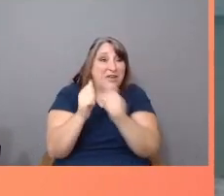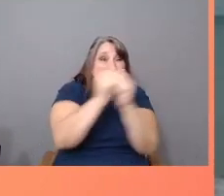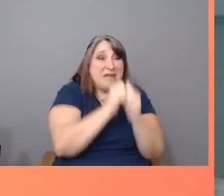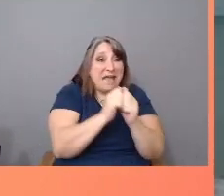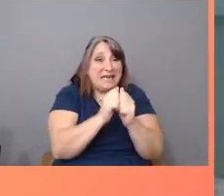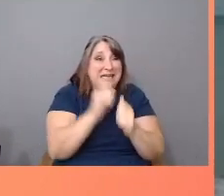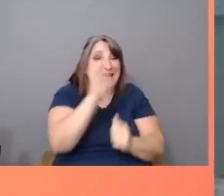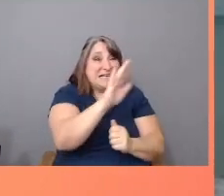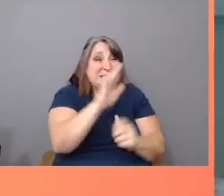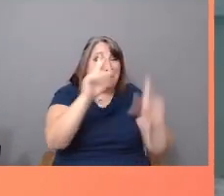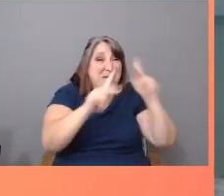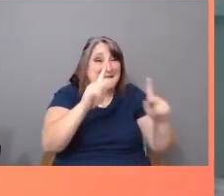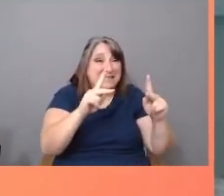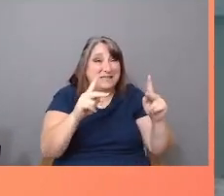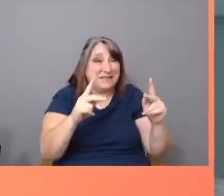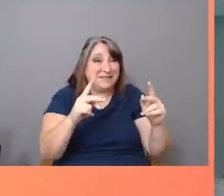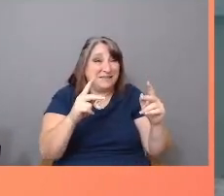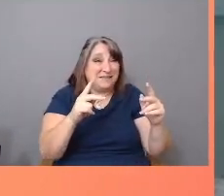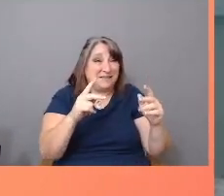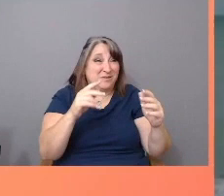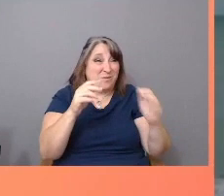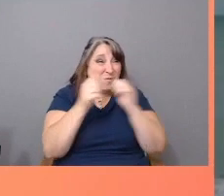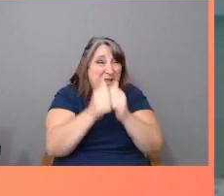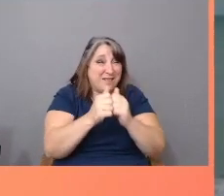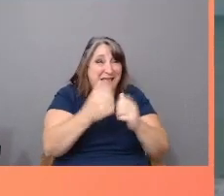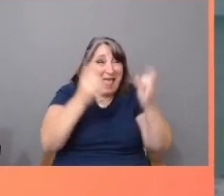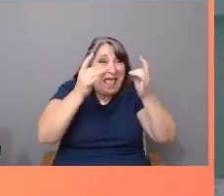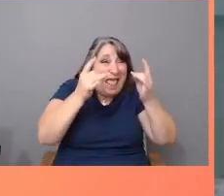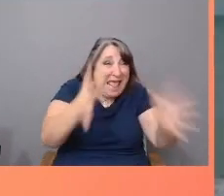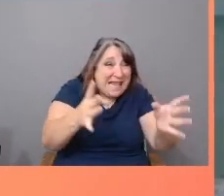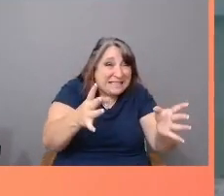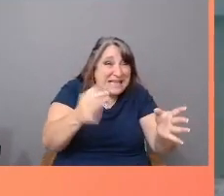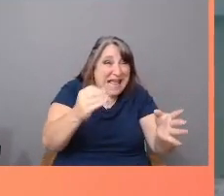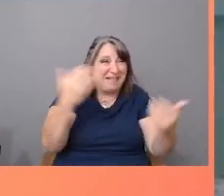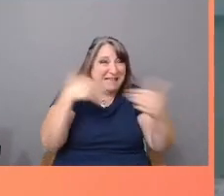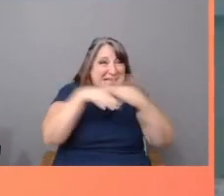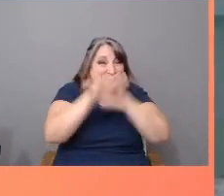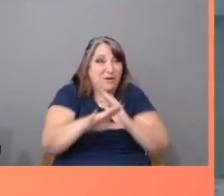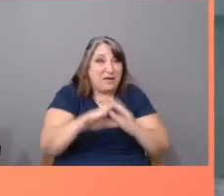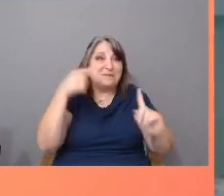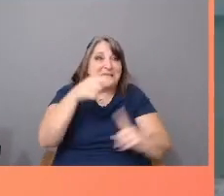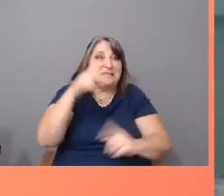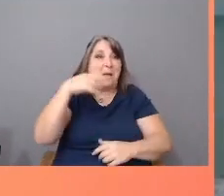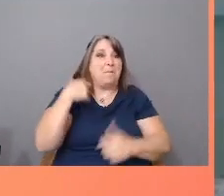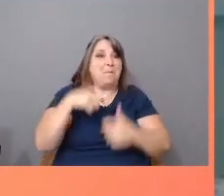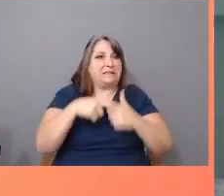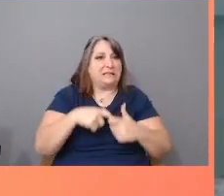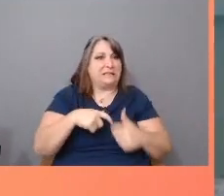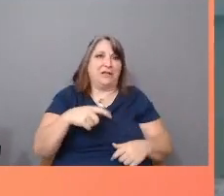of the immigrant, especially Mexican immigrants, to the US. I quote-- "They're bringing drugs. They're bringing crime.